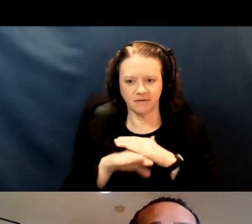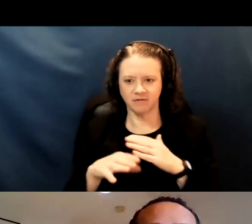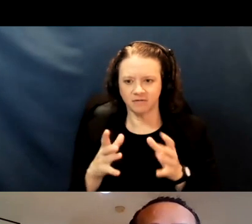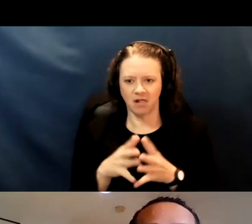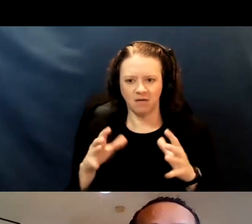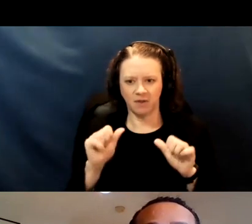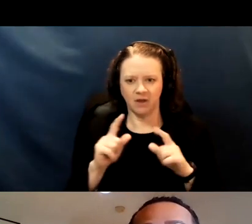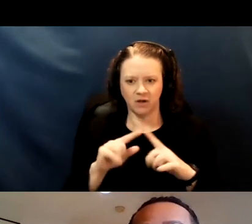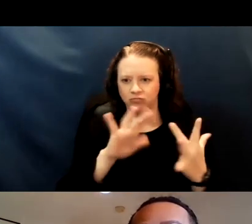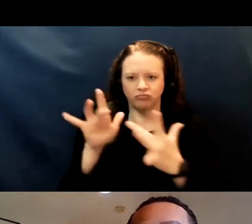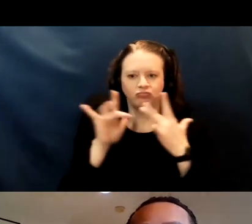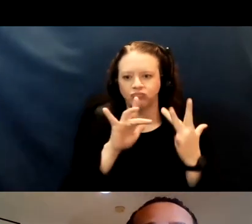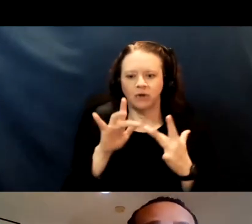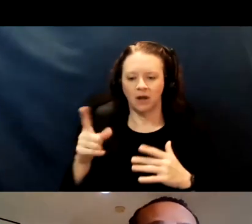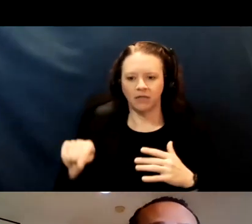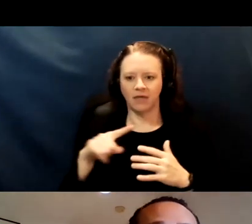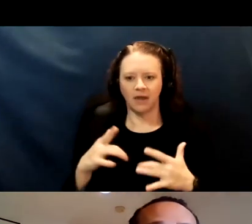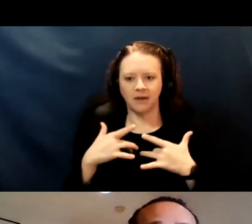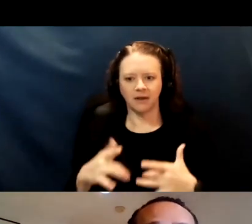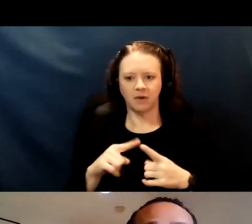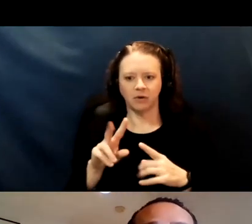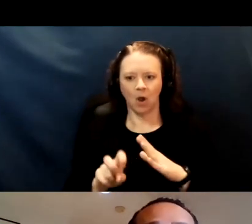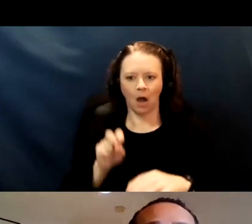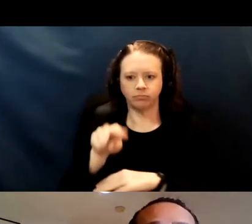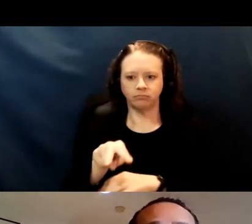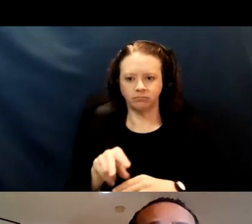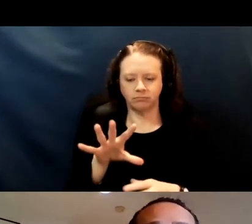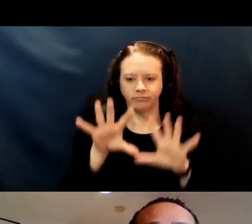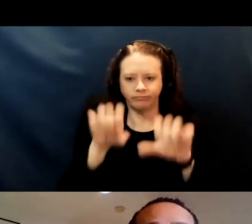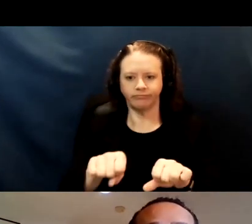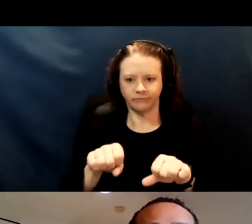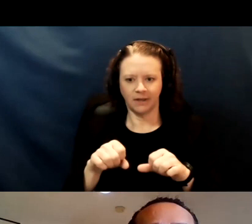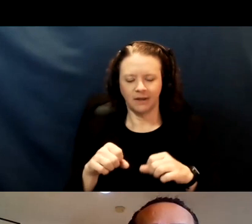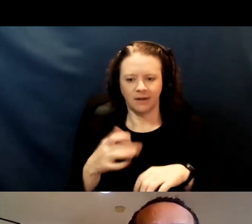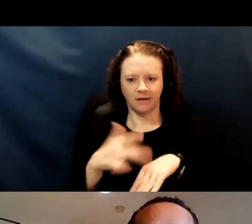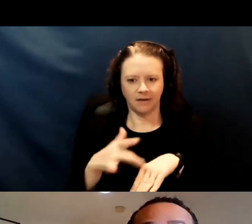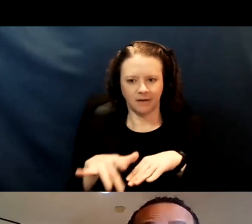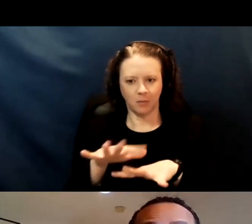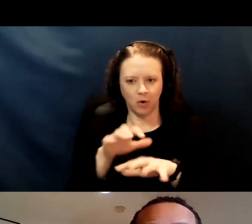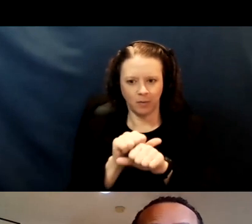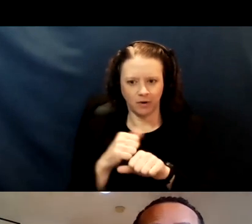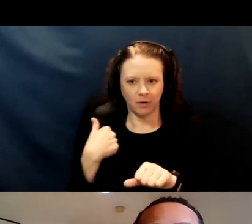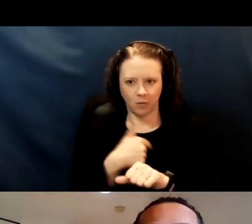they're able to jump the line and get spots. And so, we wanted to really exclude line jumping.